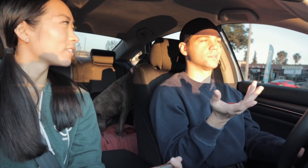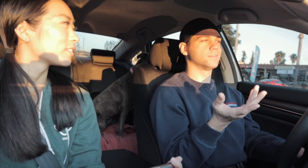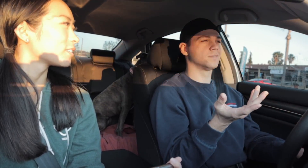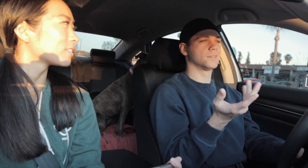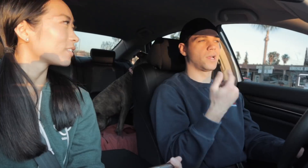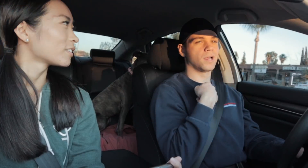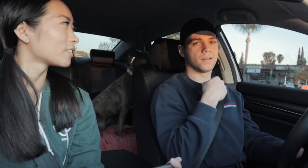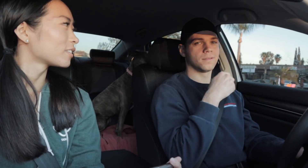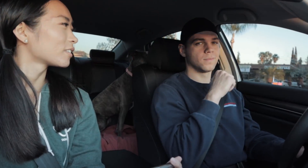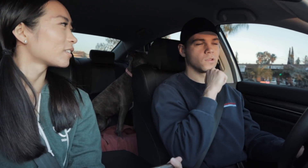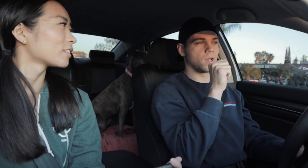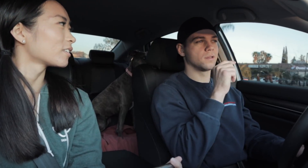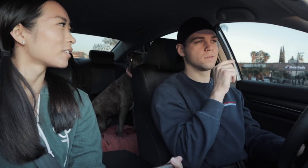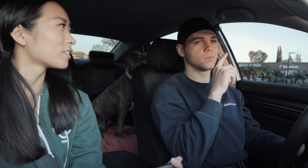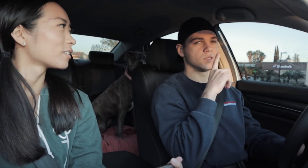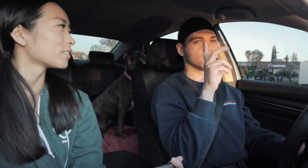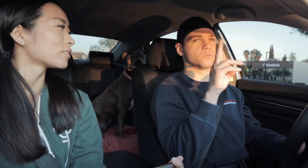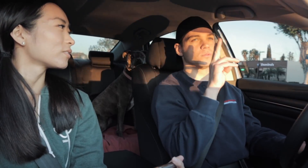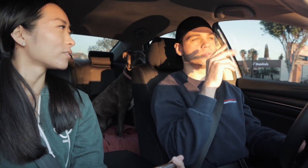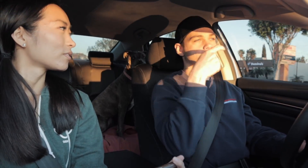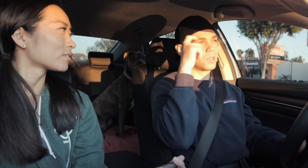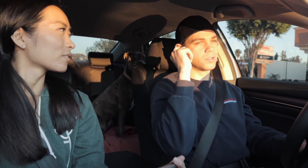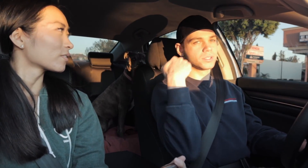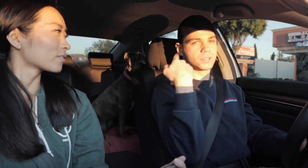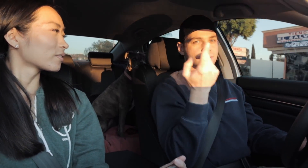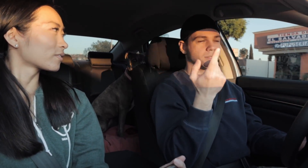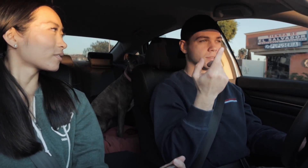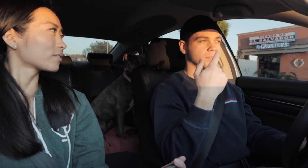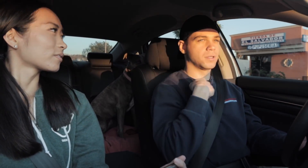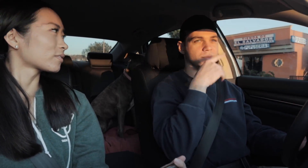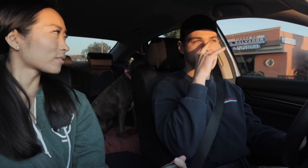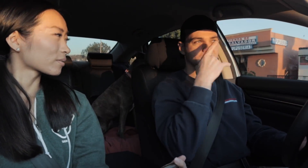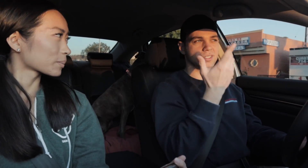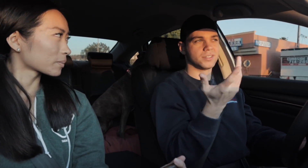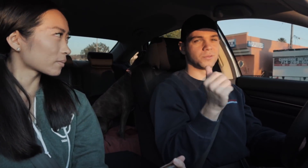R: I mean... I haven't really used hearing aids since I was a kid